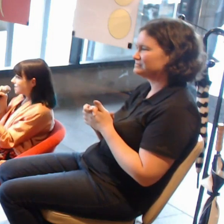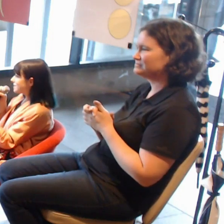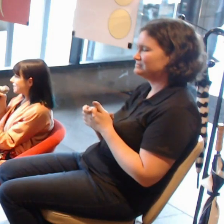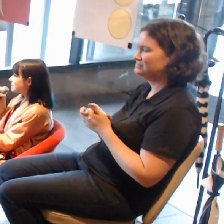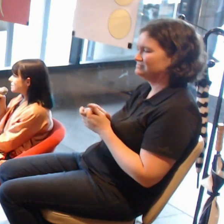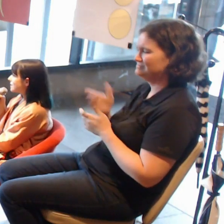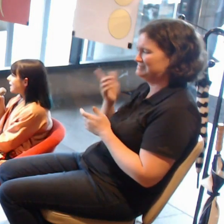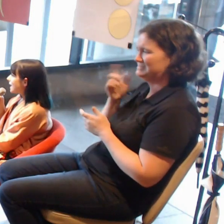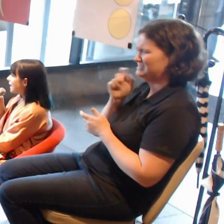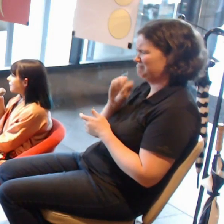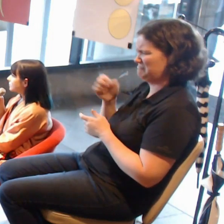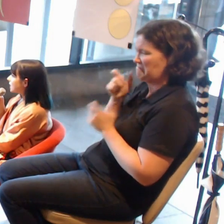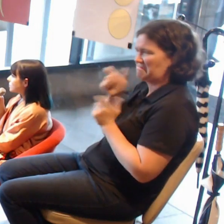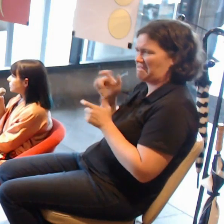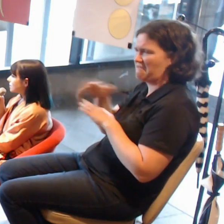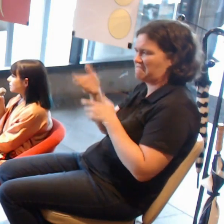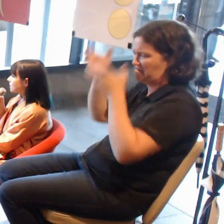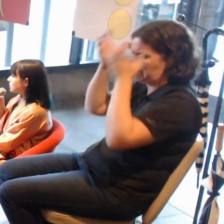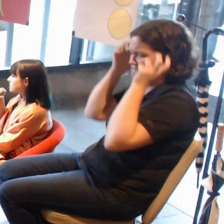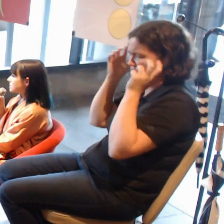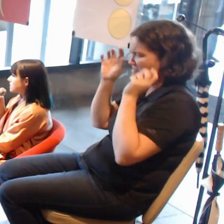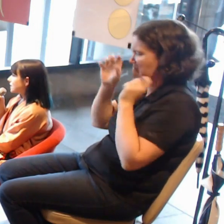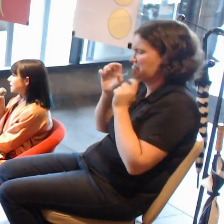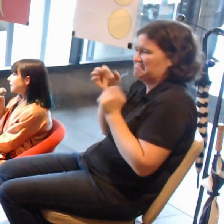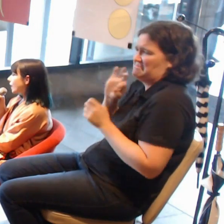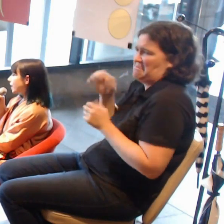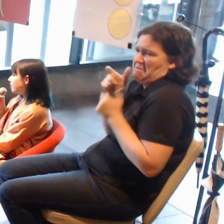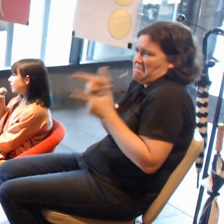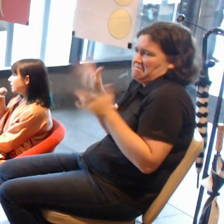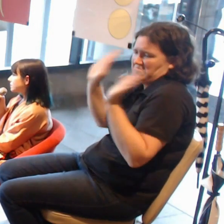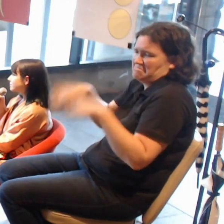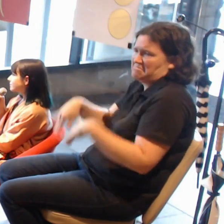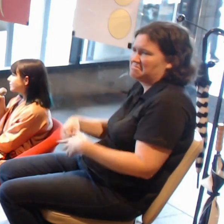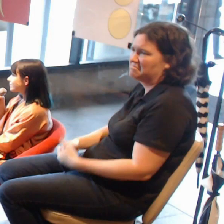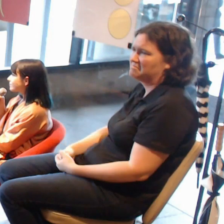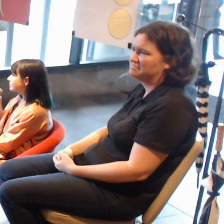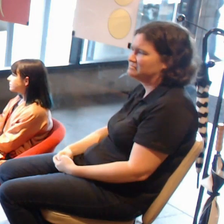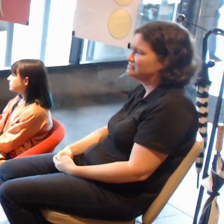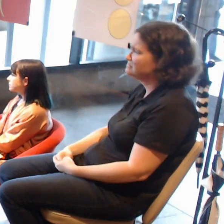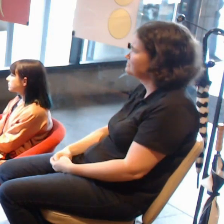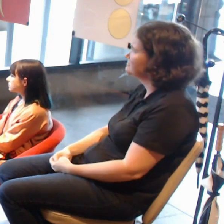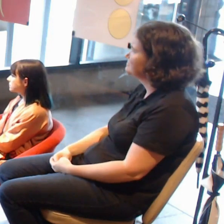I don't think that was a barrier.